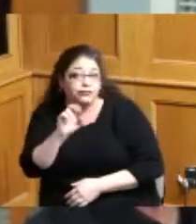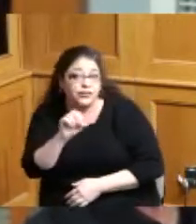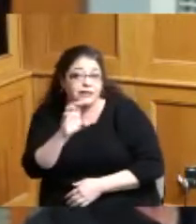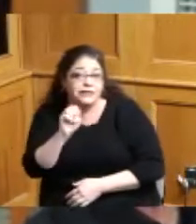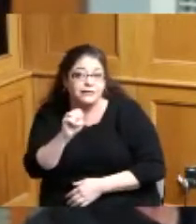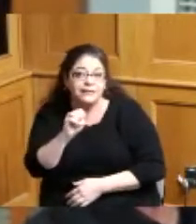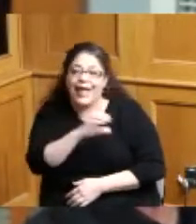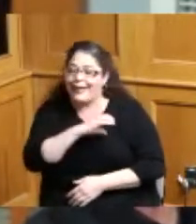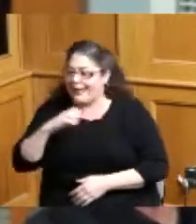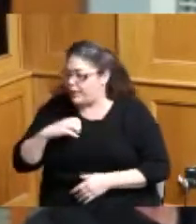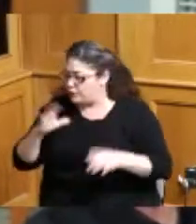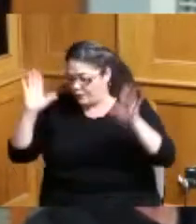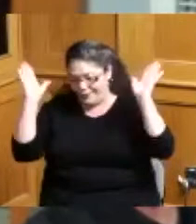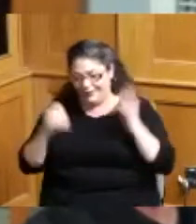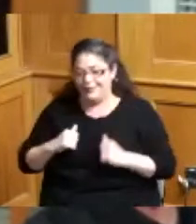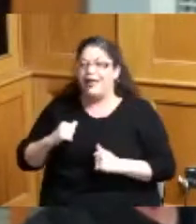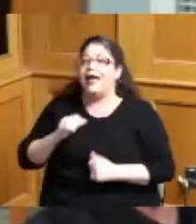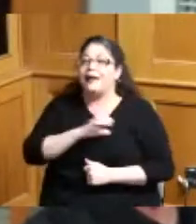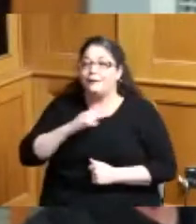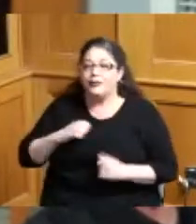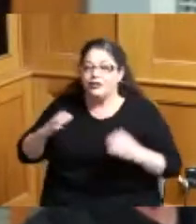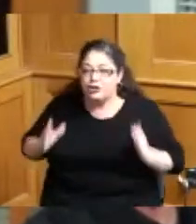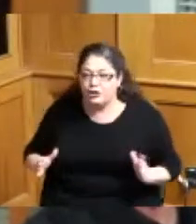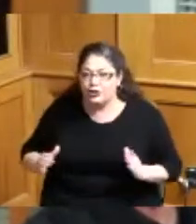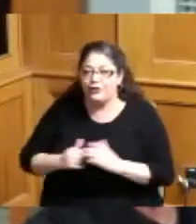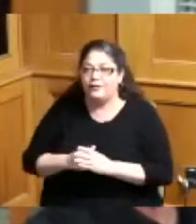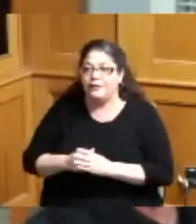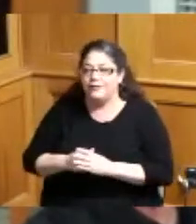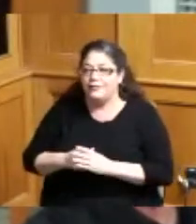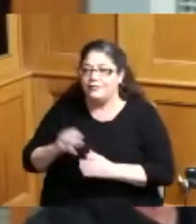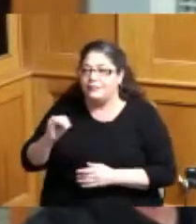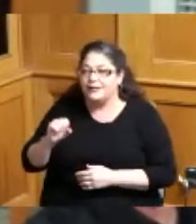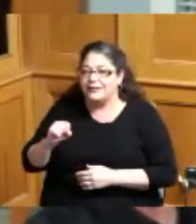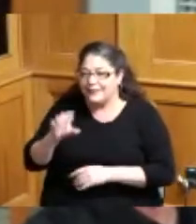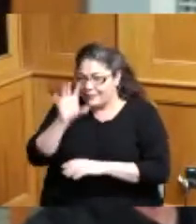Councilman I thought Commissioner Alicia Reece Ms Stephanie Dumas as President y'all need to